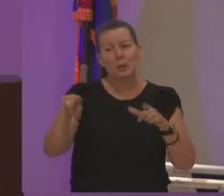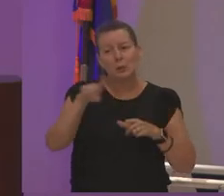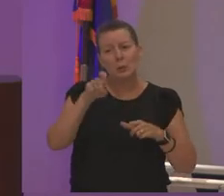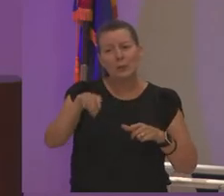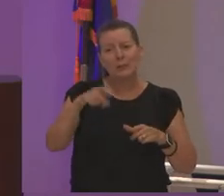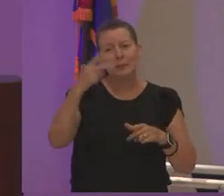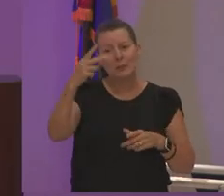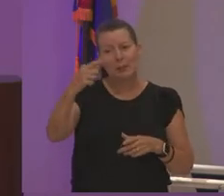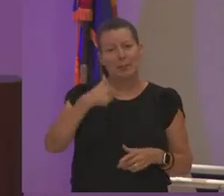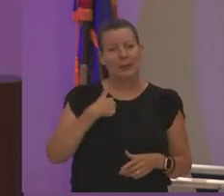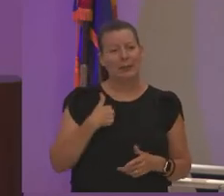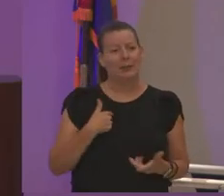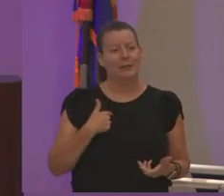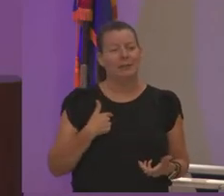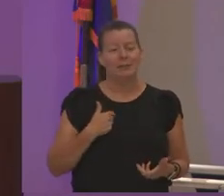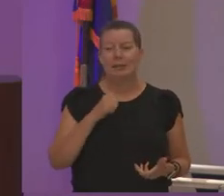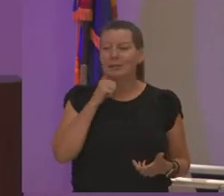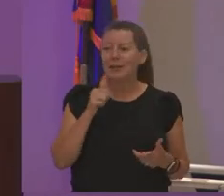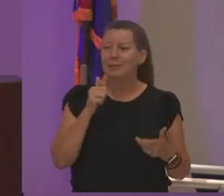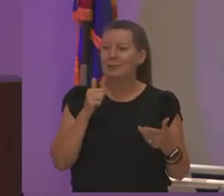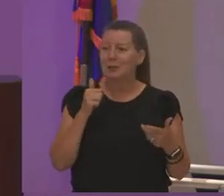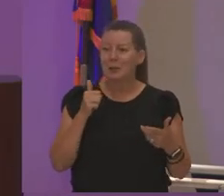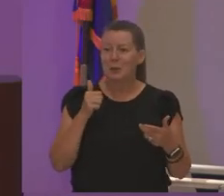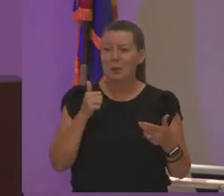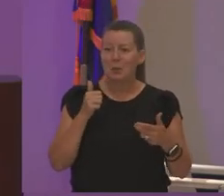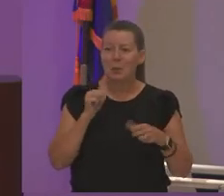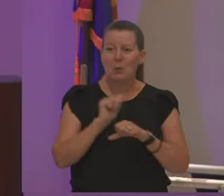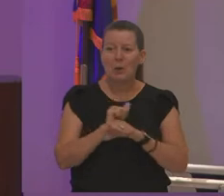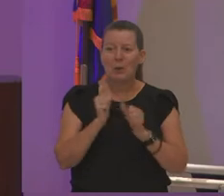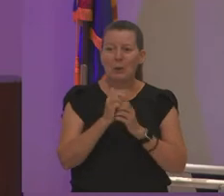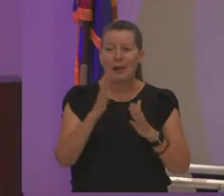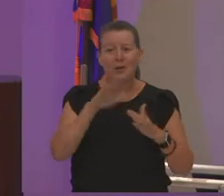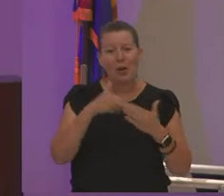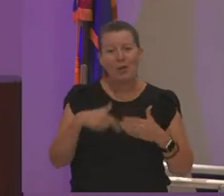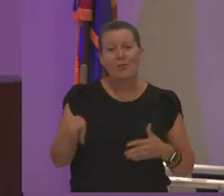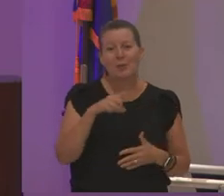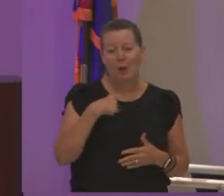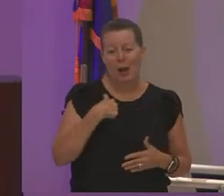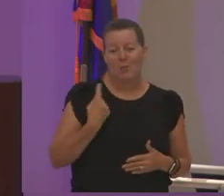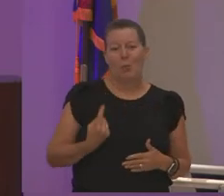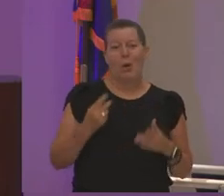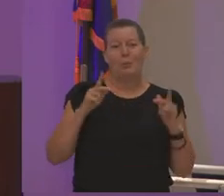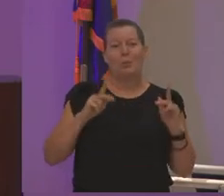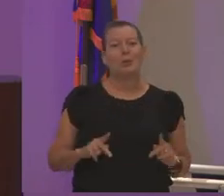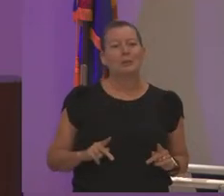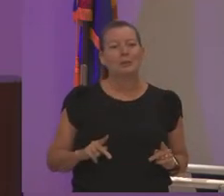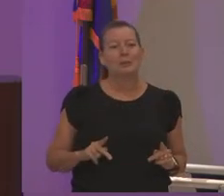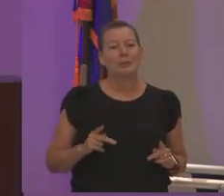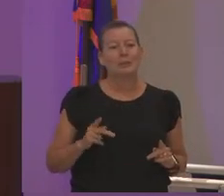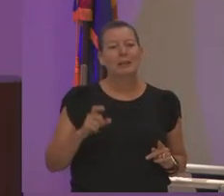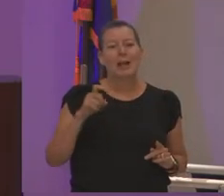i this doesn't work without all of you i'm one person and i need all of you to make sure that